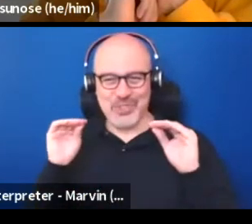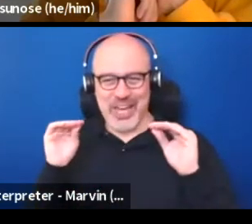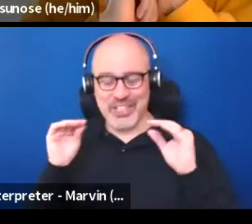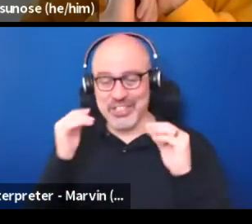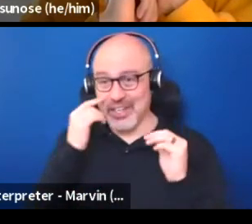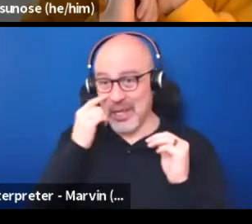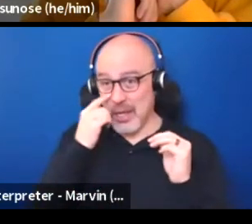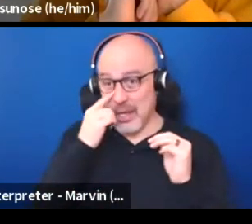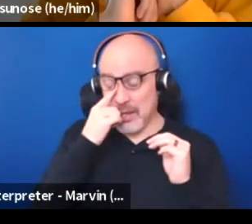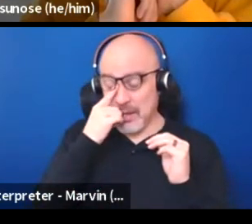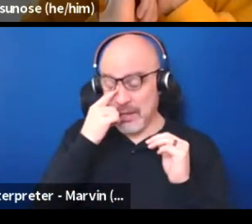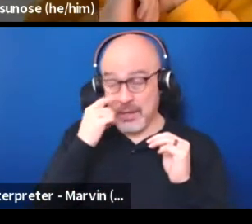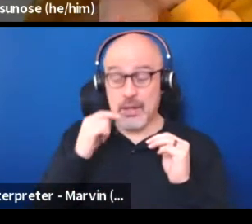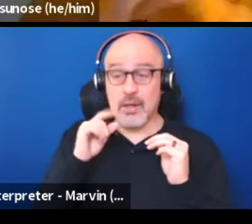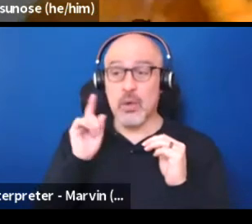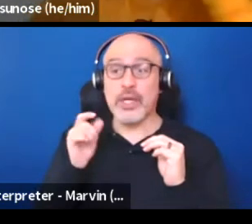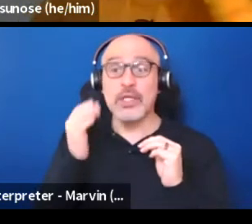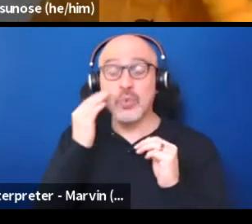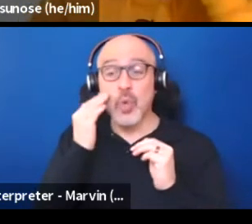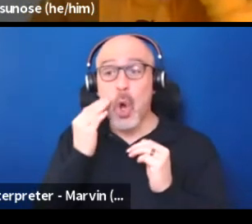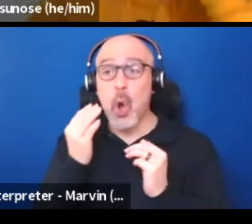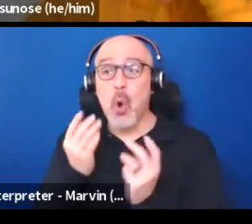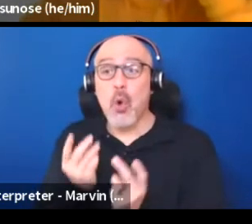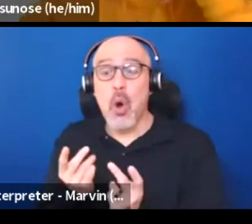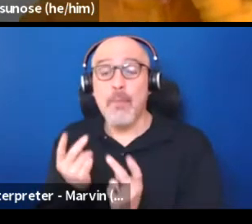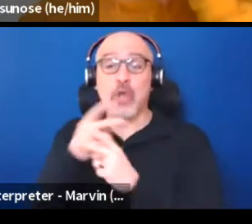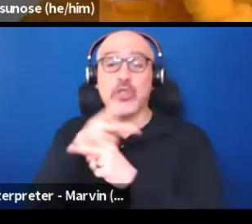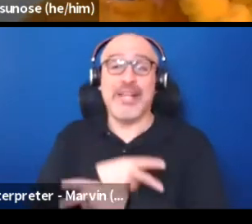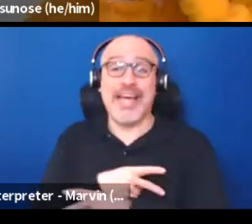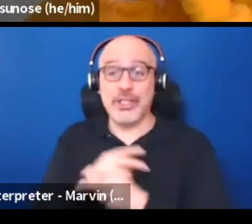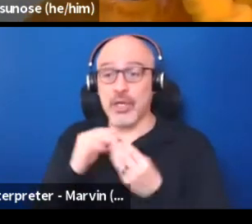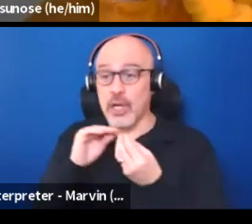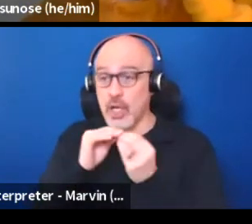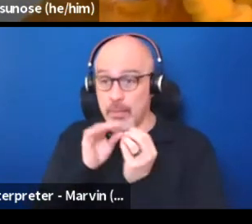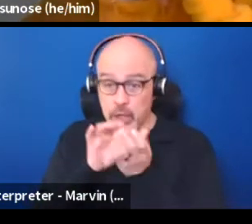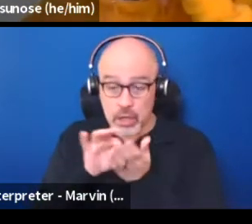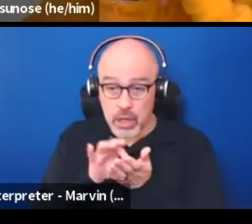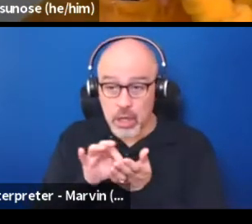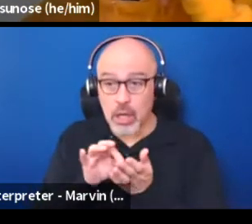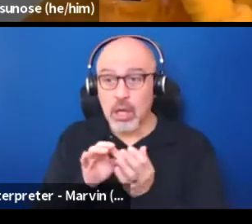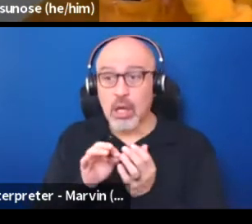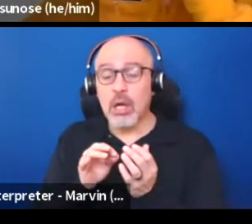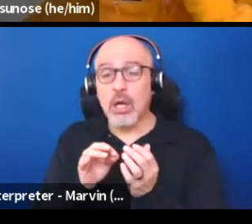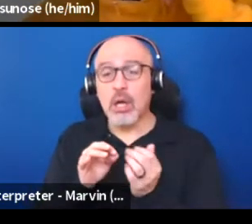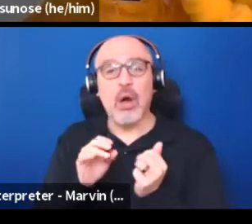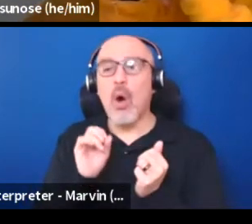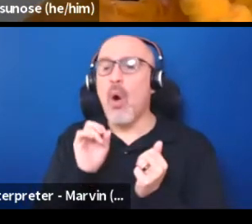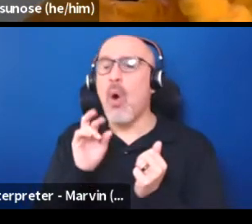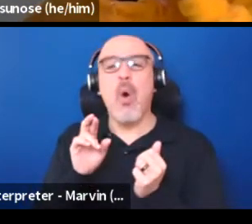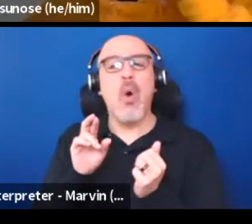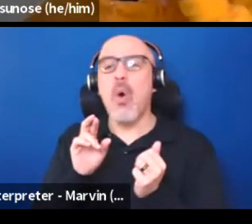the multiplication table, does it mean something? Or did the student learn about history